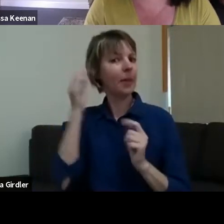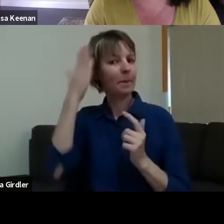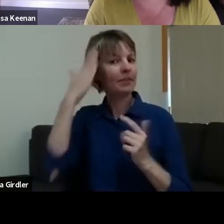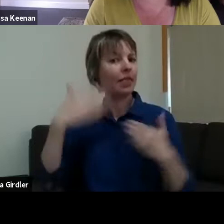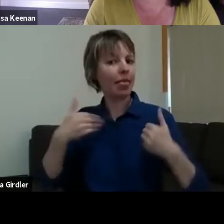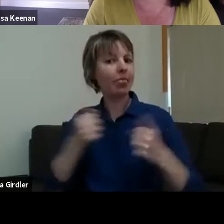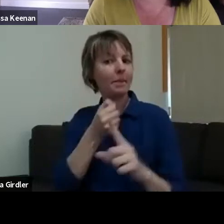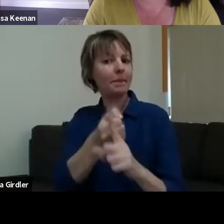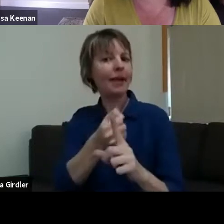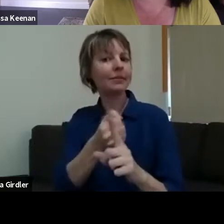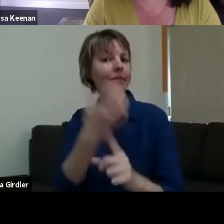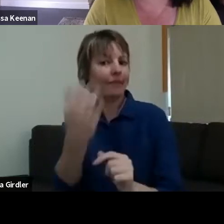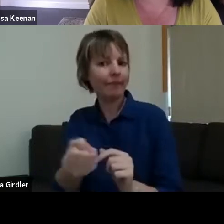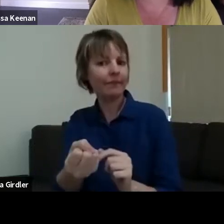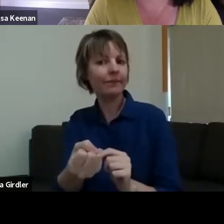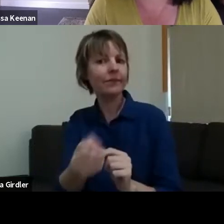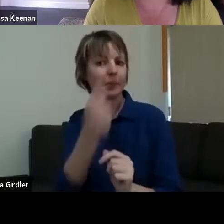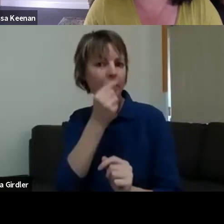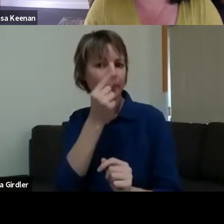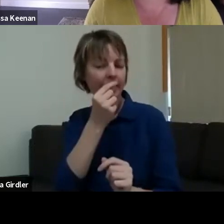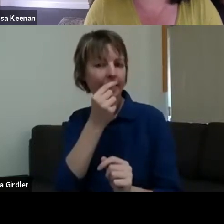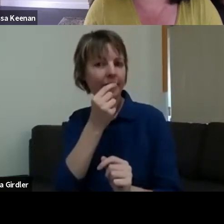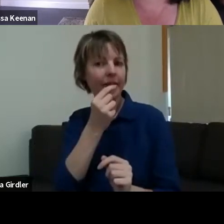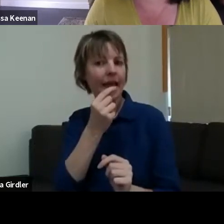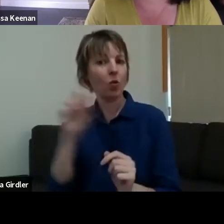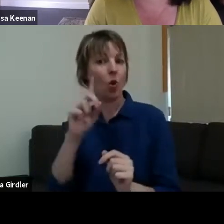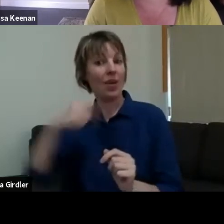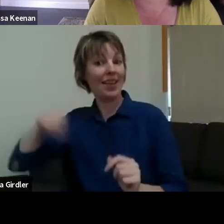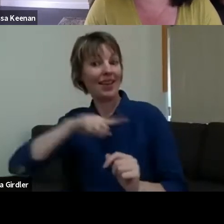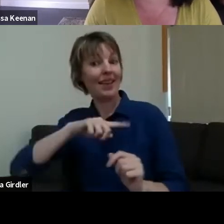are potentially bringing out through this festival is something that is -